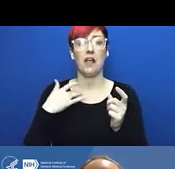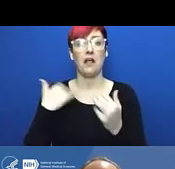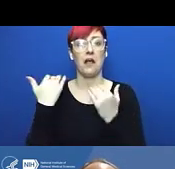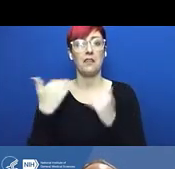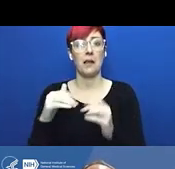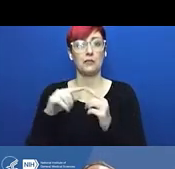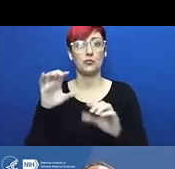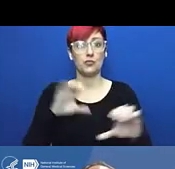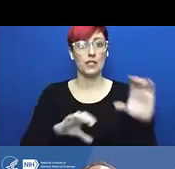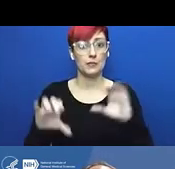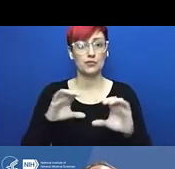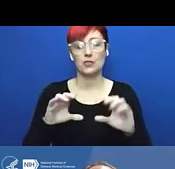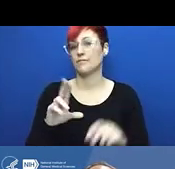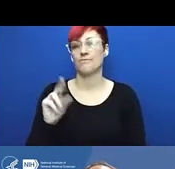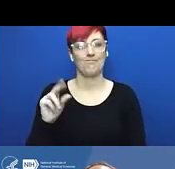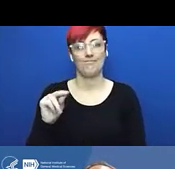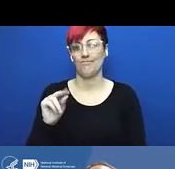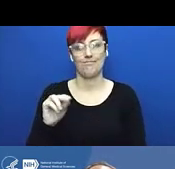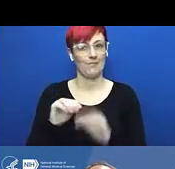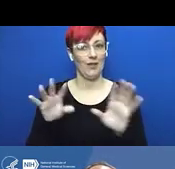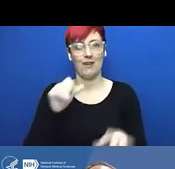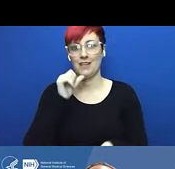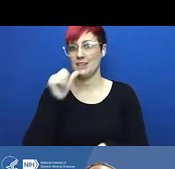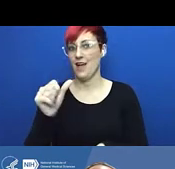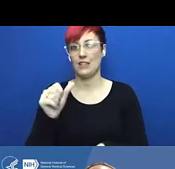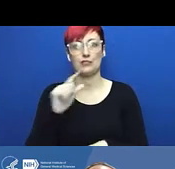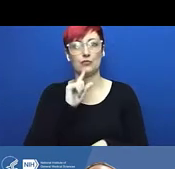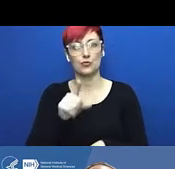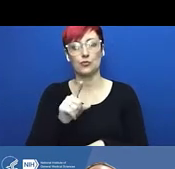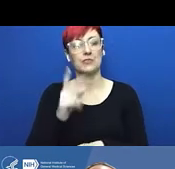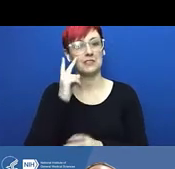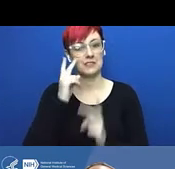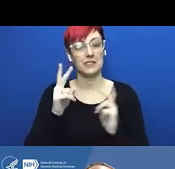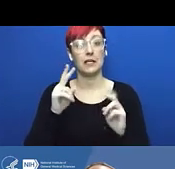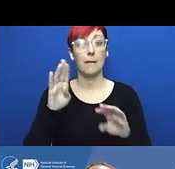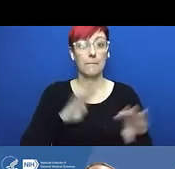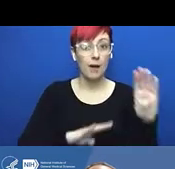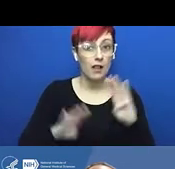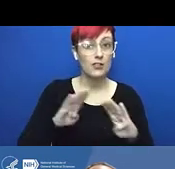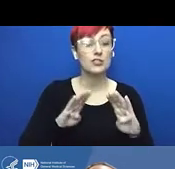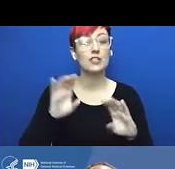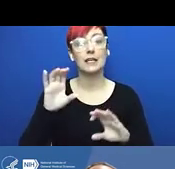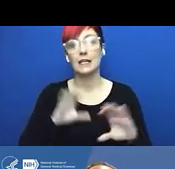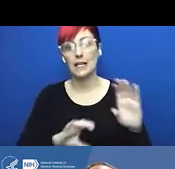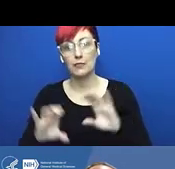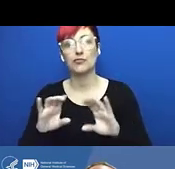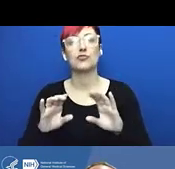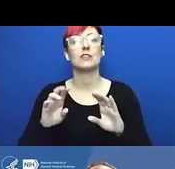This was probably done because those valves were failing, and rather than replace the tank, somebody,